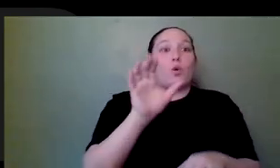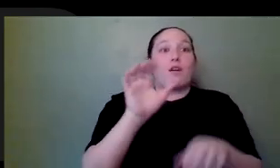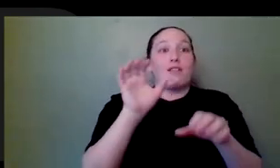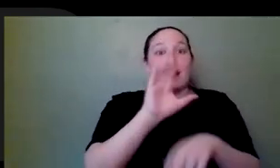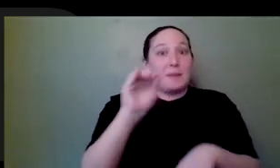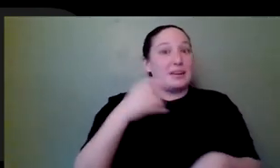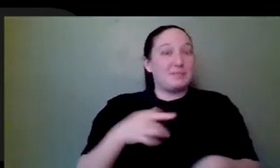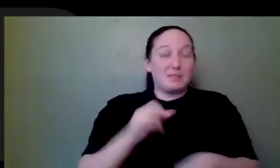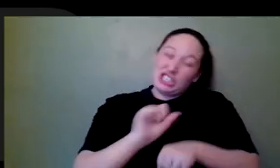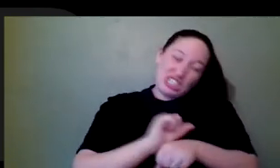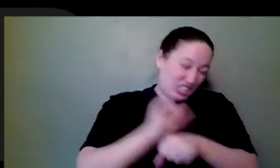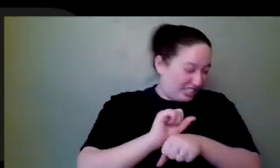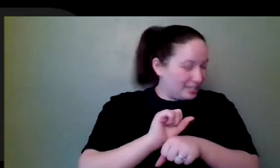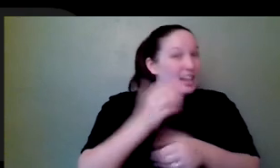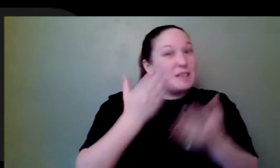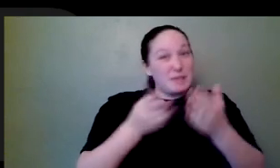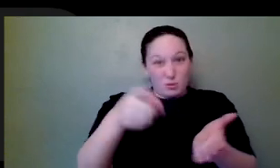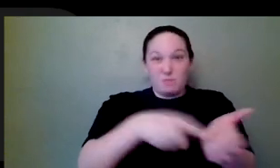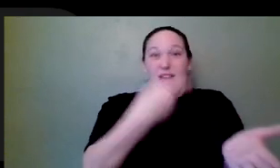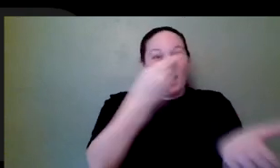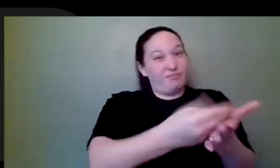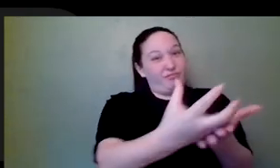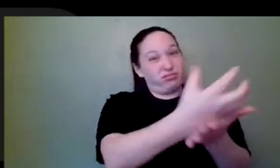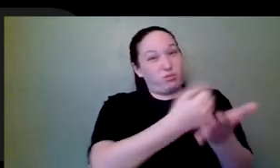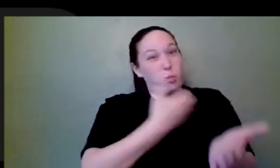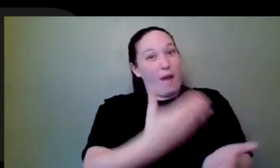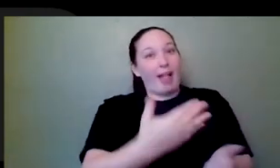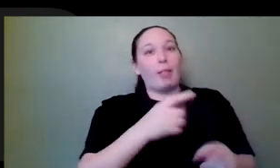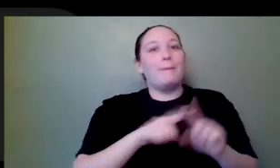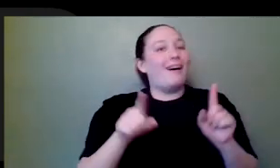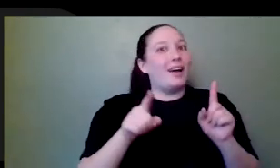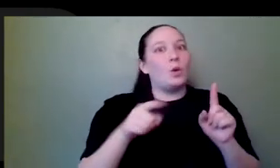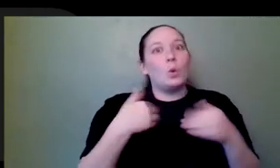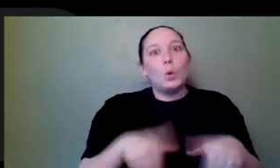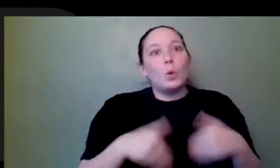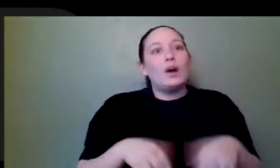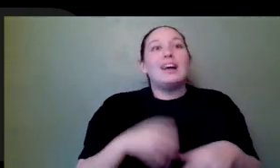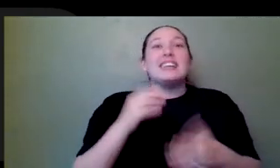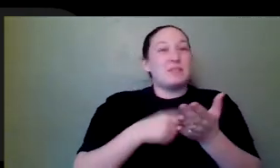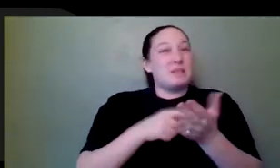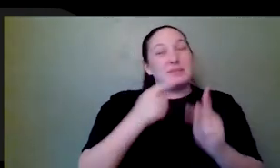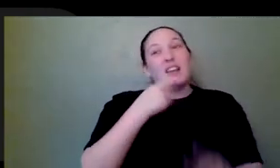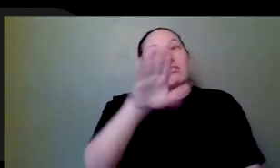they pay great. But there are companies that are just known for like, hey, you know what, look, we give you your whole salary as a check at the end